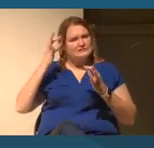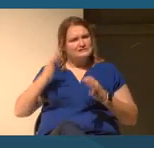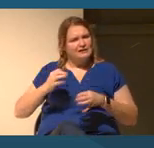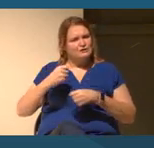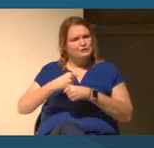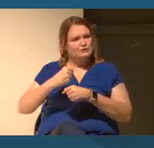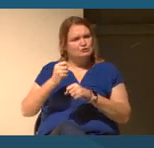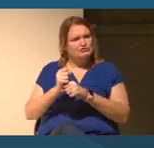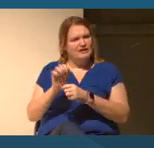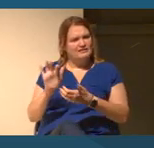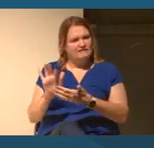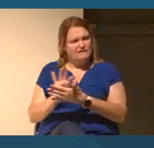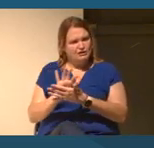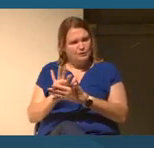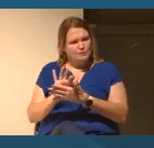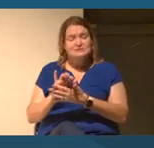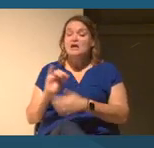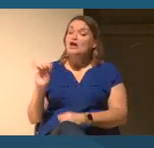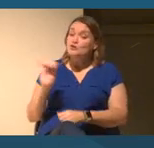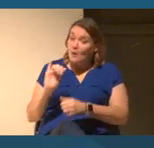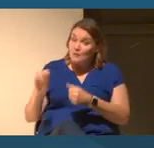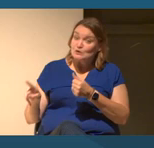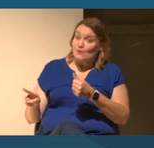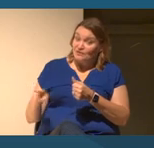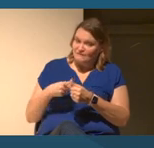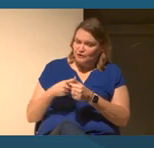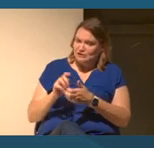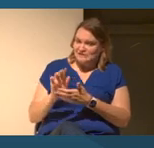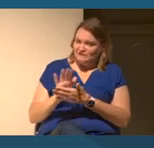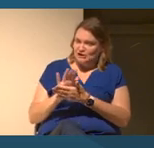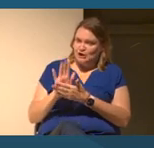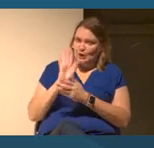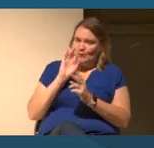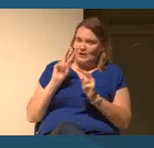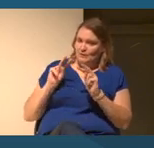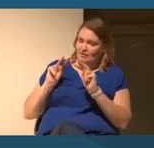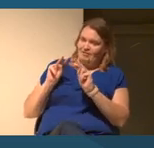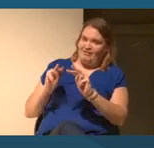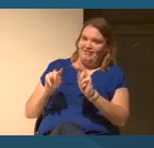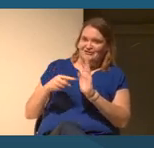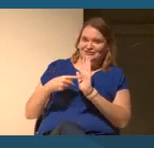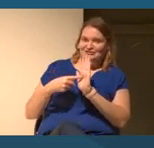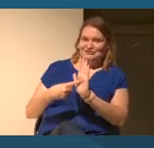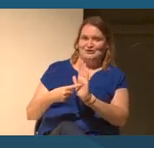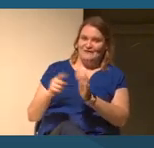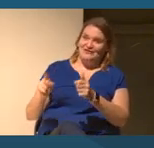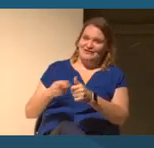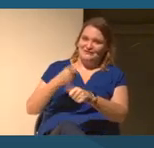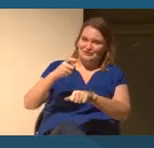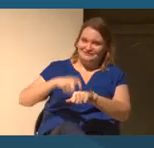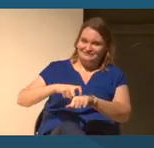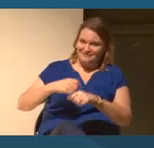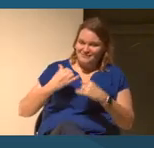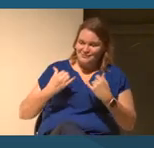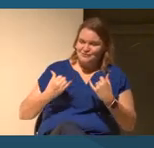And then also the first video that we're gonna preview and premiere together is about race